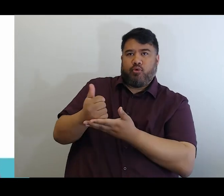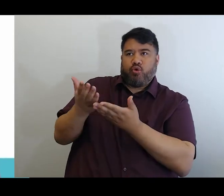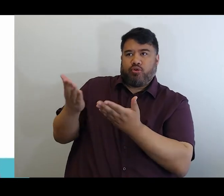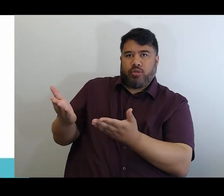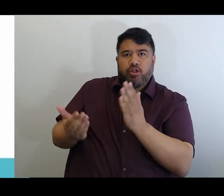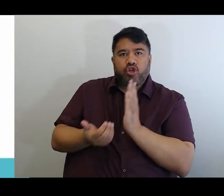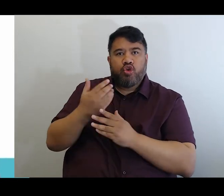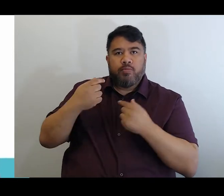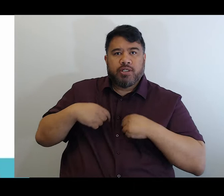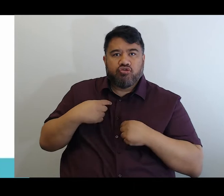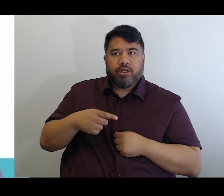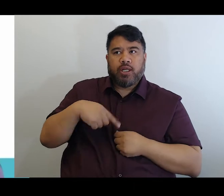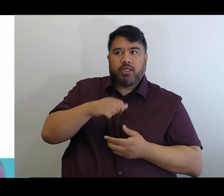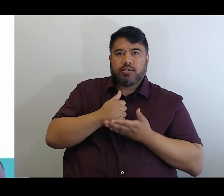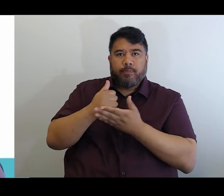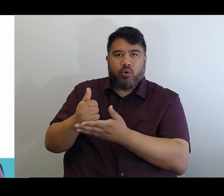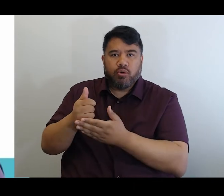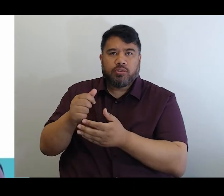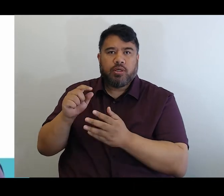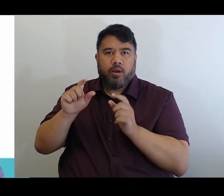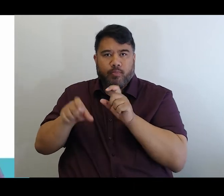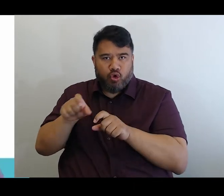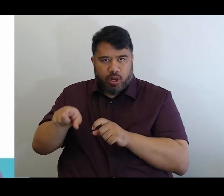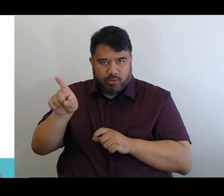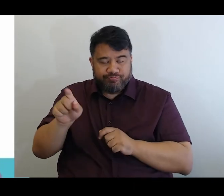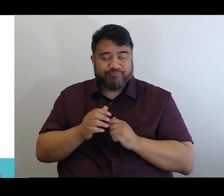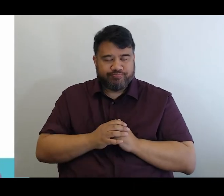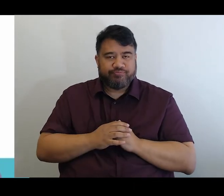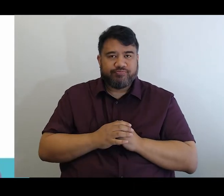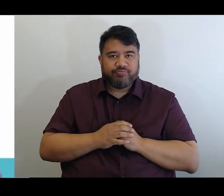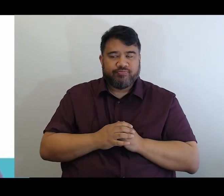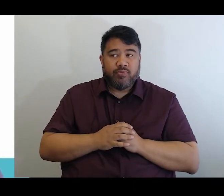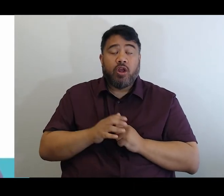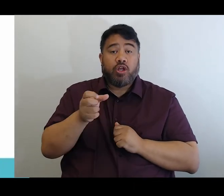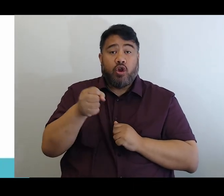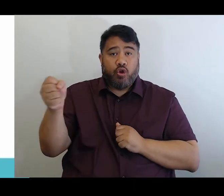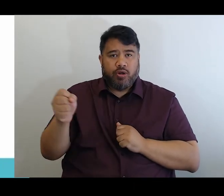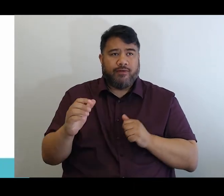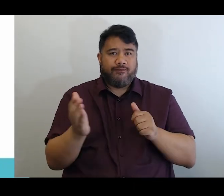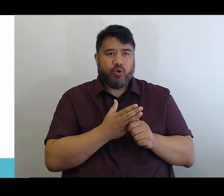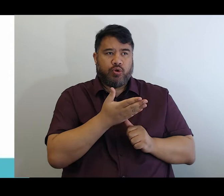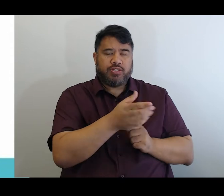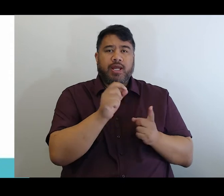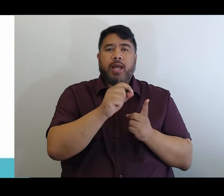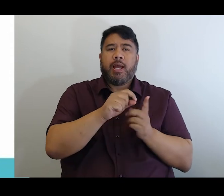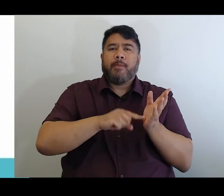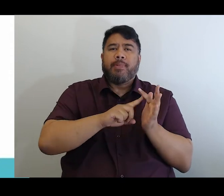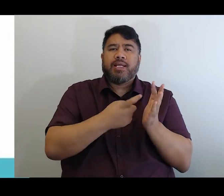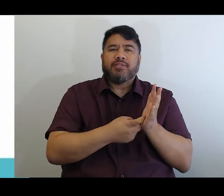First though I'd like to go back to Peter Allen, to talk a little bit about partnership.